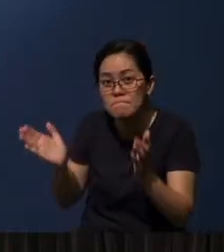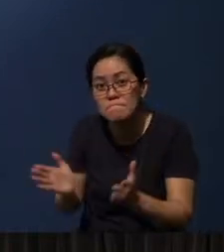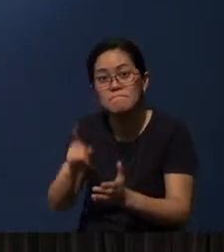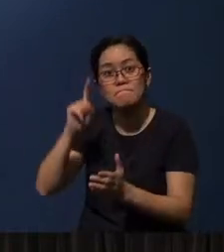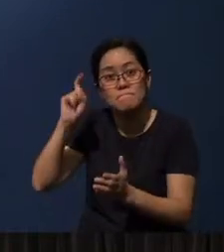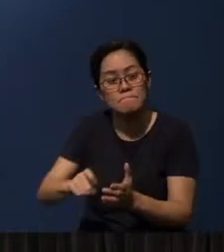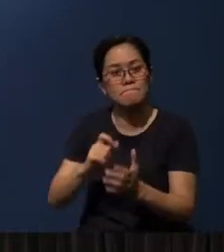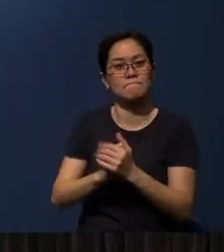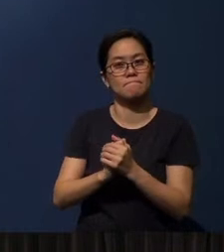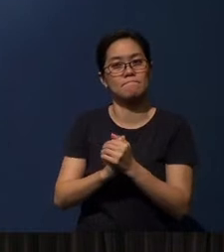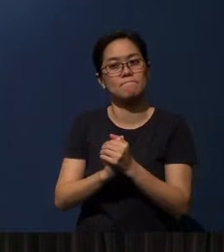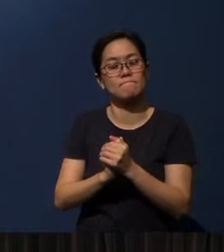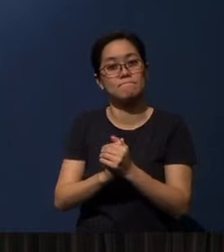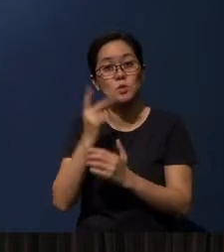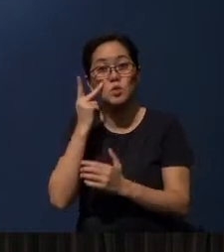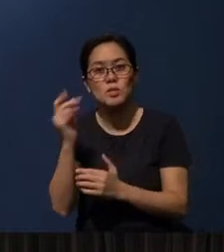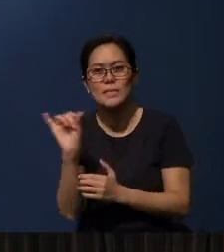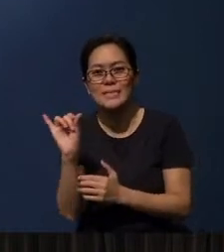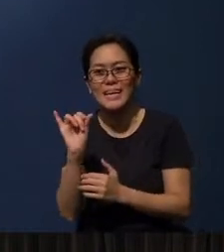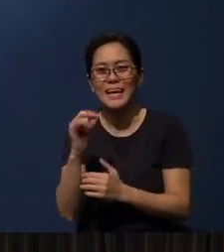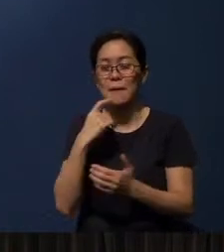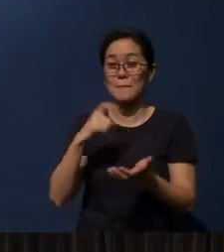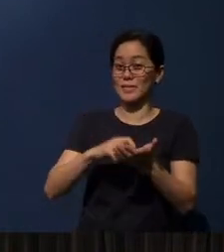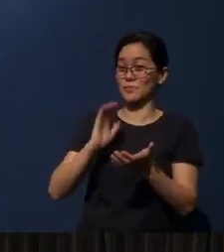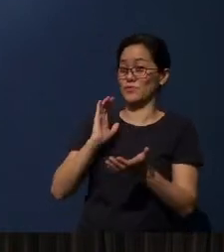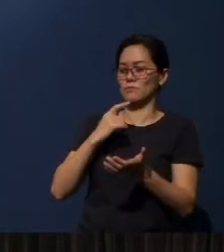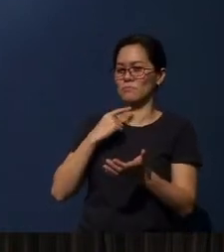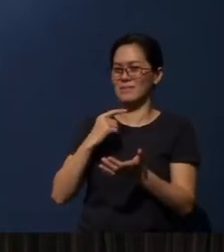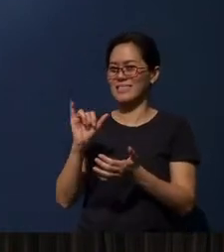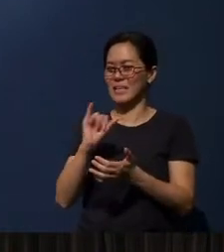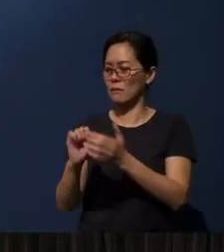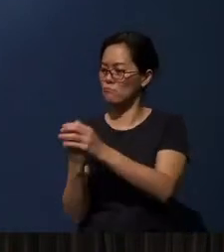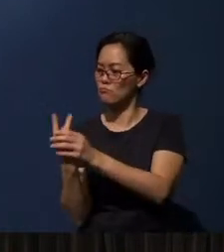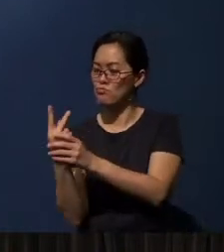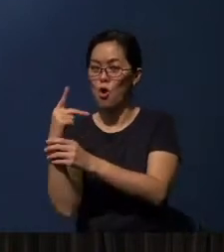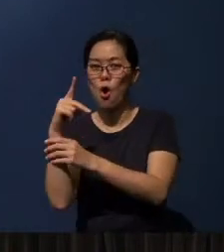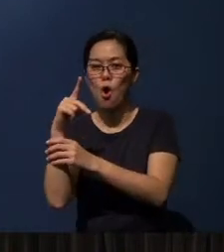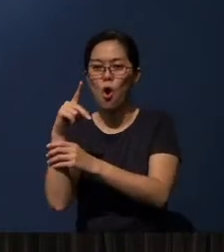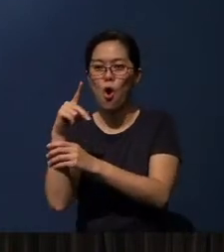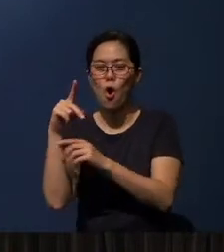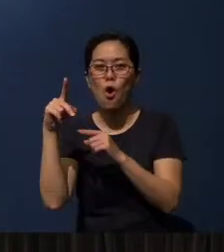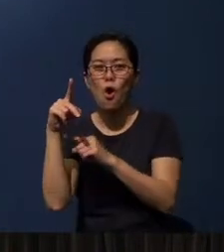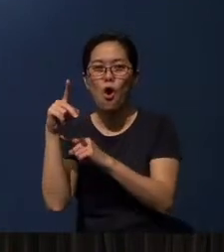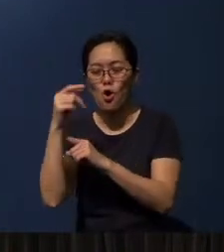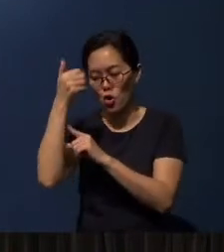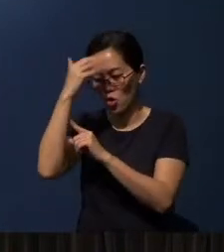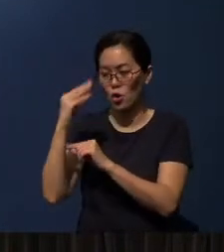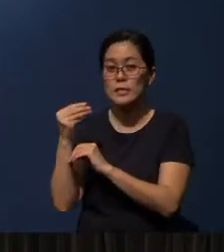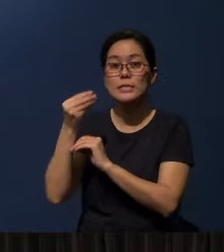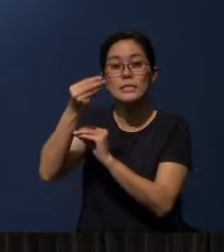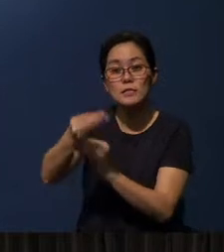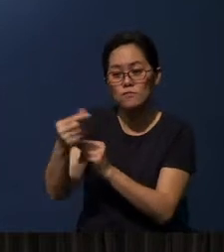You see, faith is really like I mentioned here - it's like a plant here. It's like as though God gave us a gift.